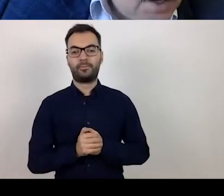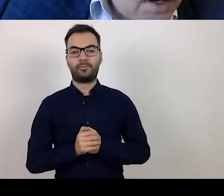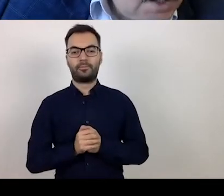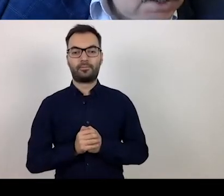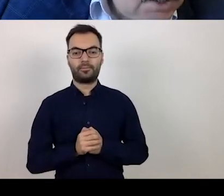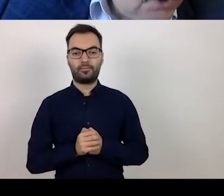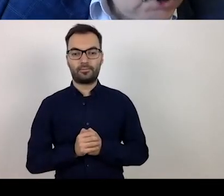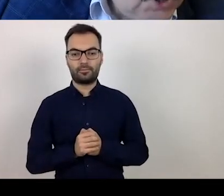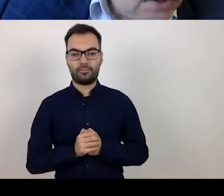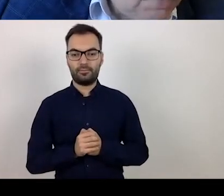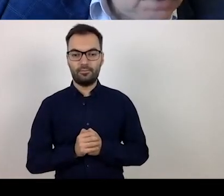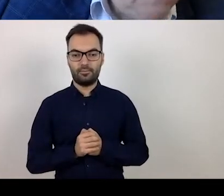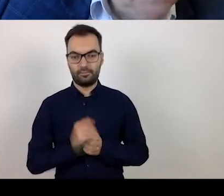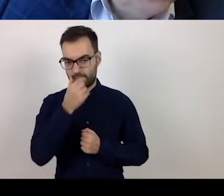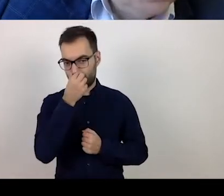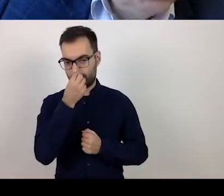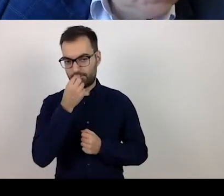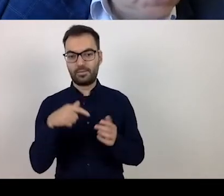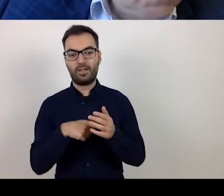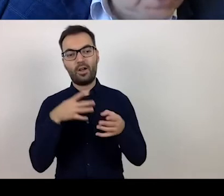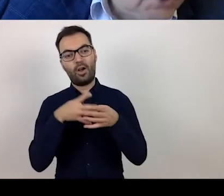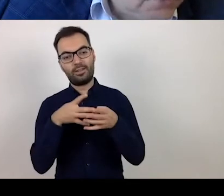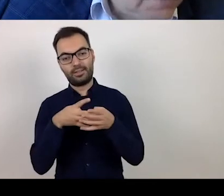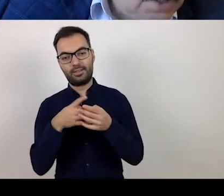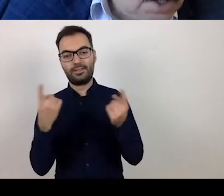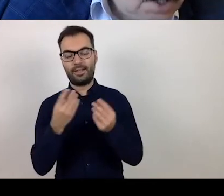When it comes to this verification,